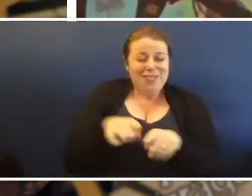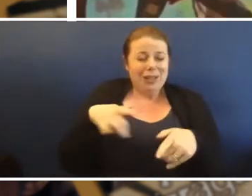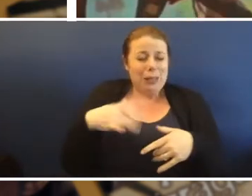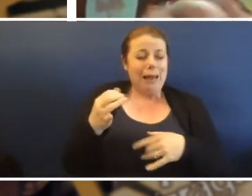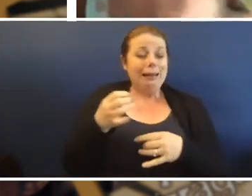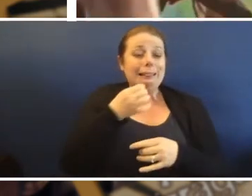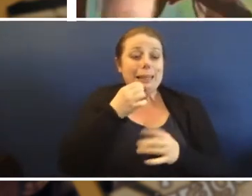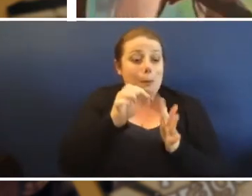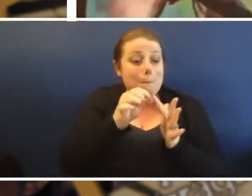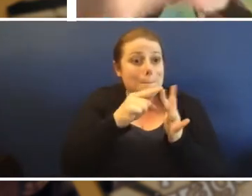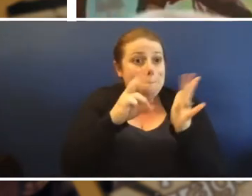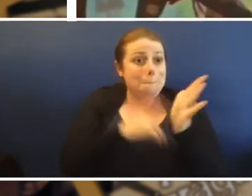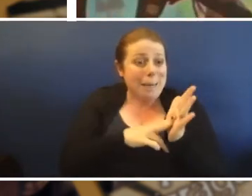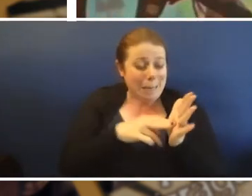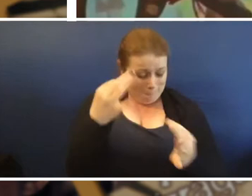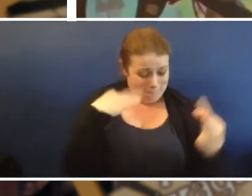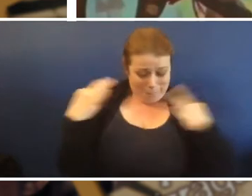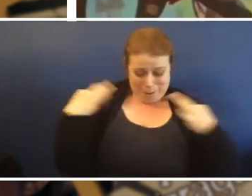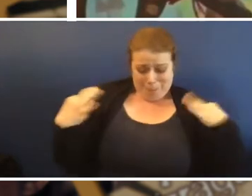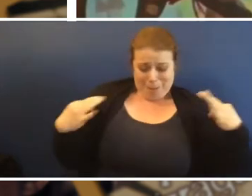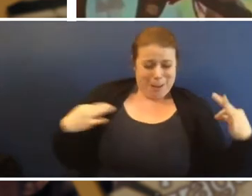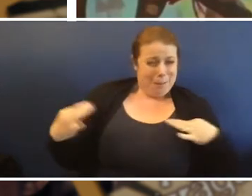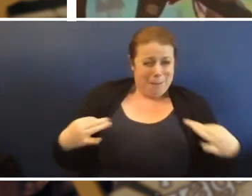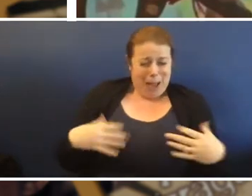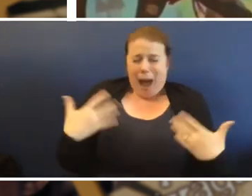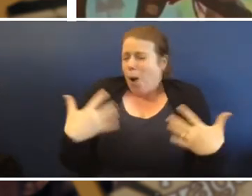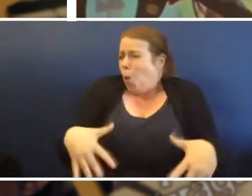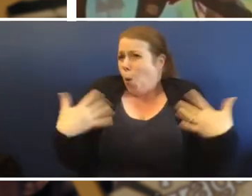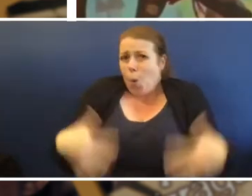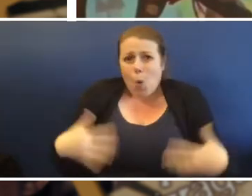pinpricks all over your body you just can't well sometimes we